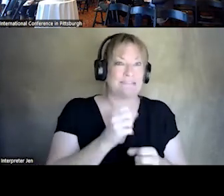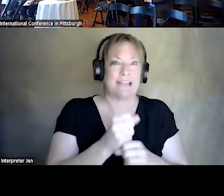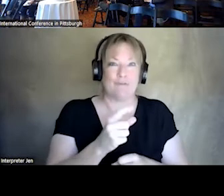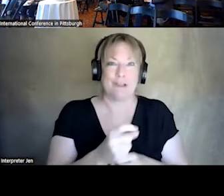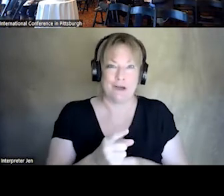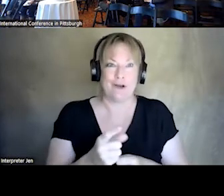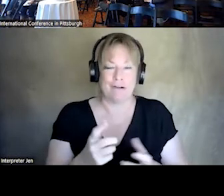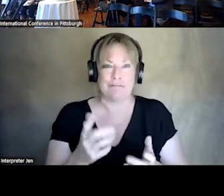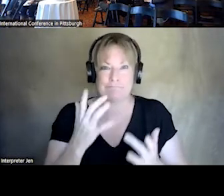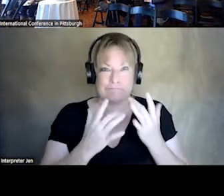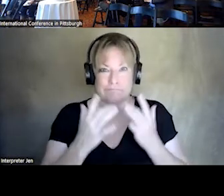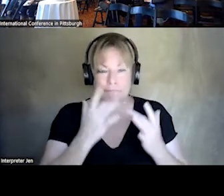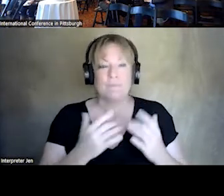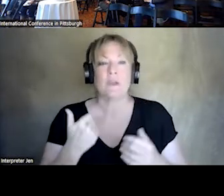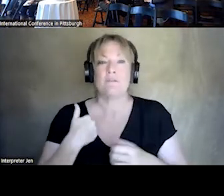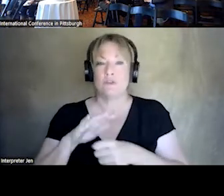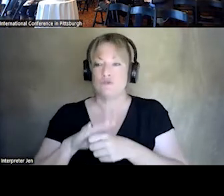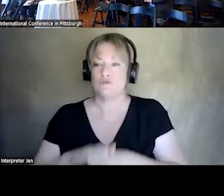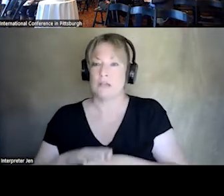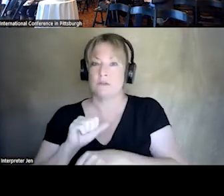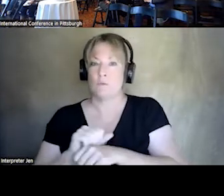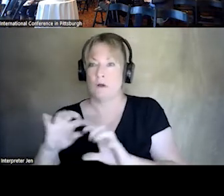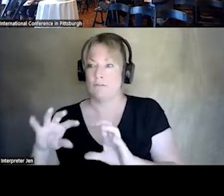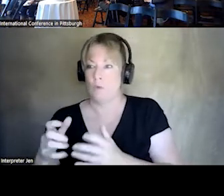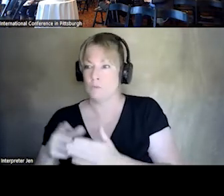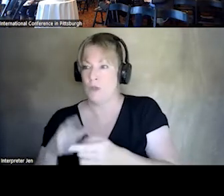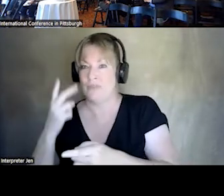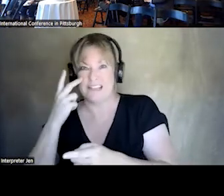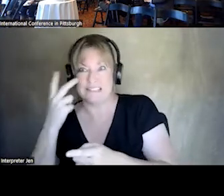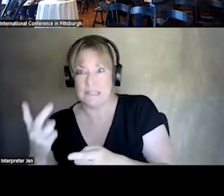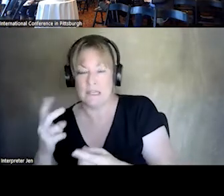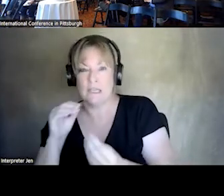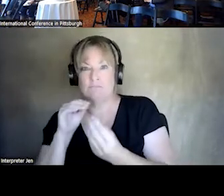WE HAVE STRESSES ON OUR WORK FORCE FROM WHAT THEY SEE. WHAT THEY ENCOUNTER. WE HAVE THE CHALLENGE,